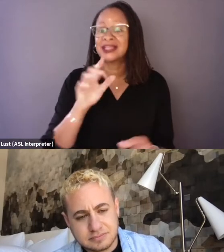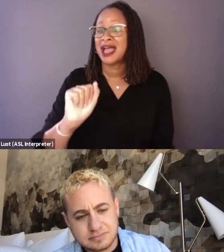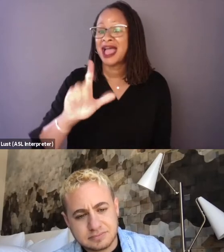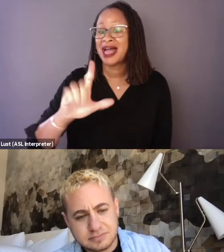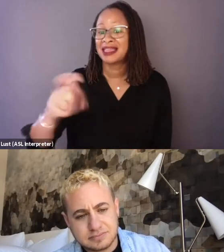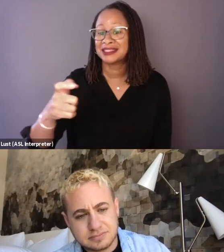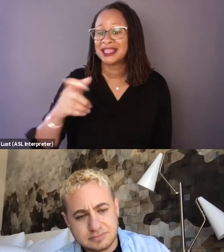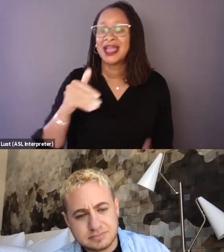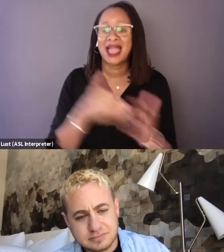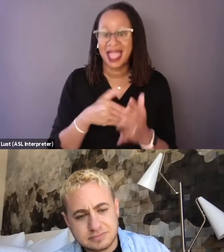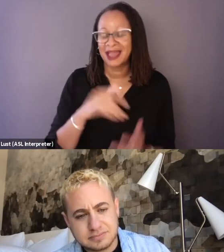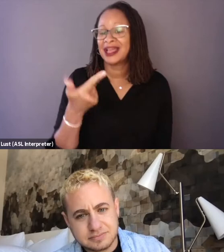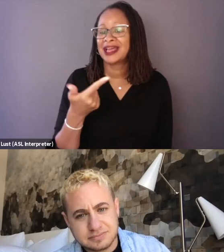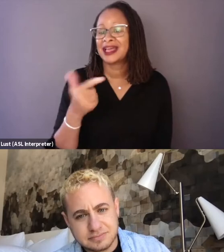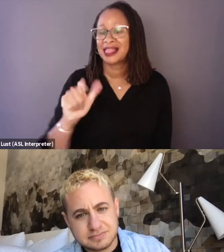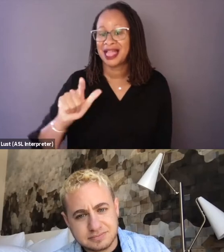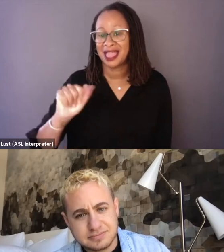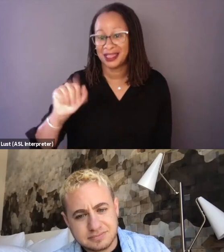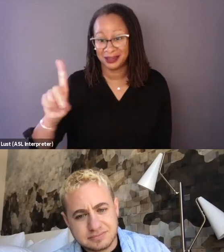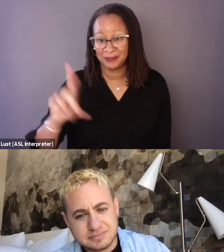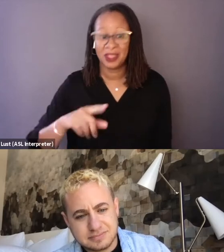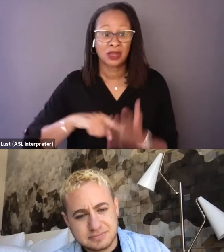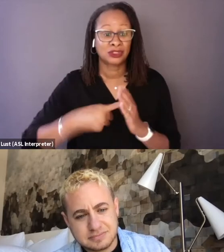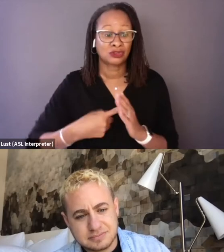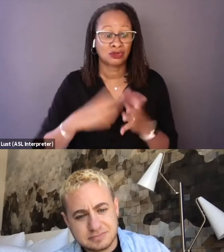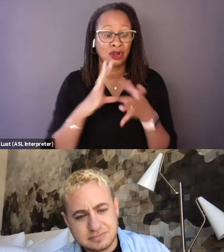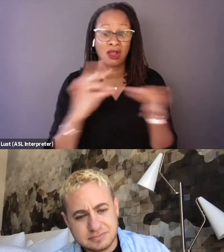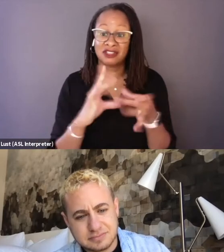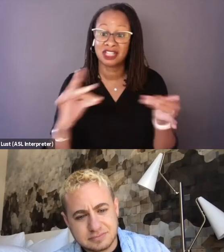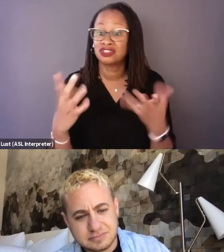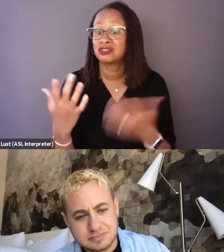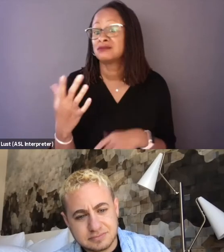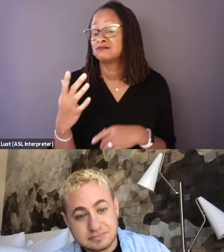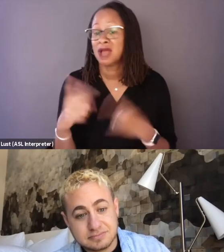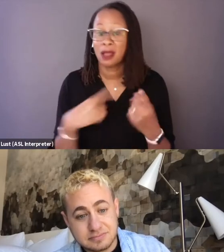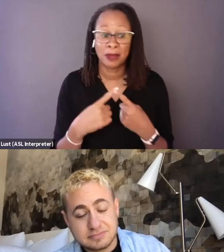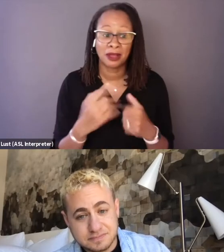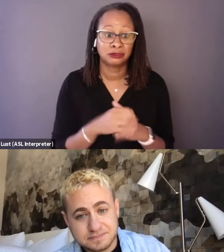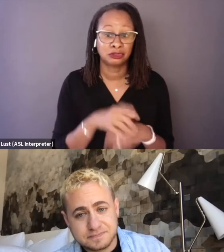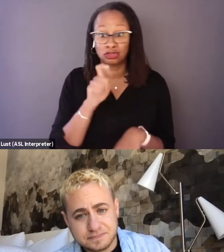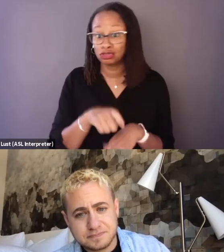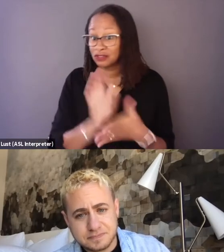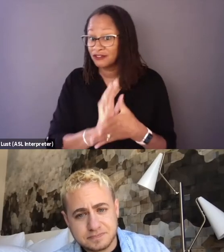and really started a conversation, right? A conversation about, should this film exist? How should this film exist?